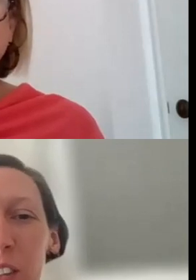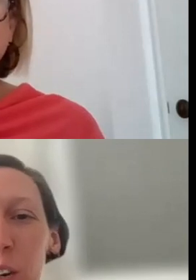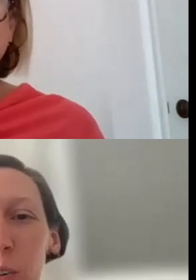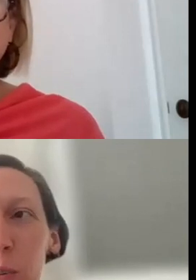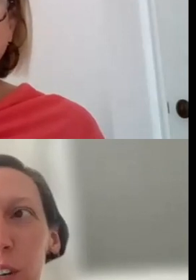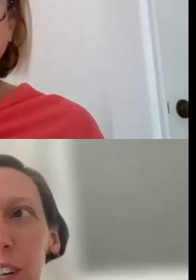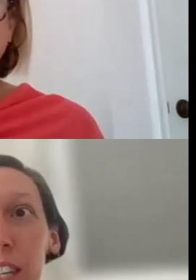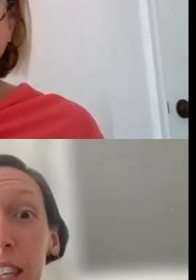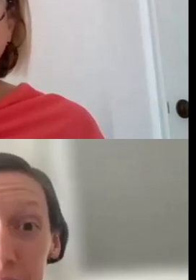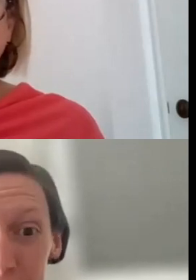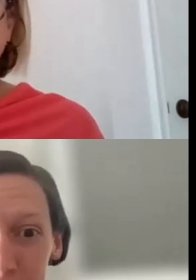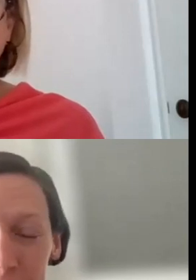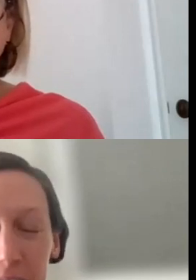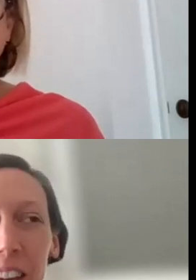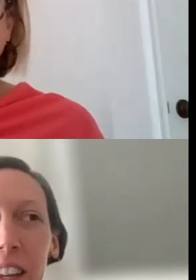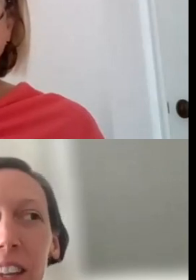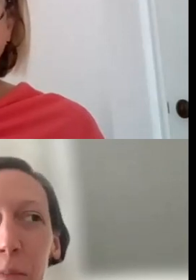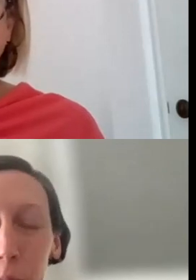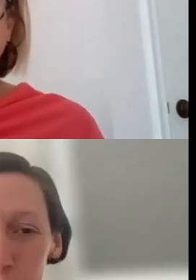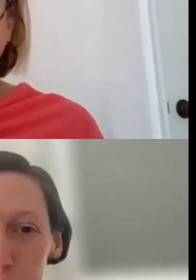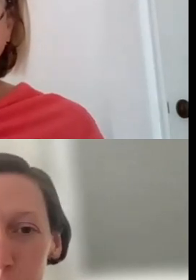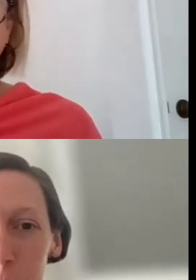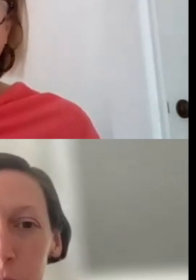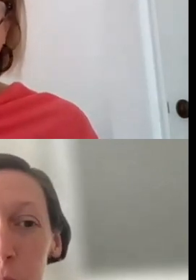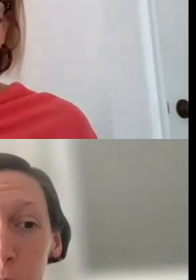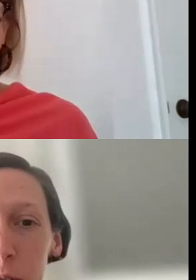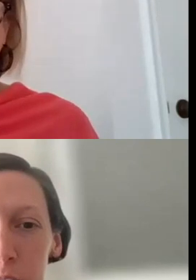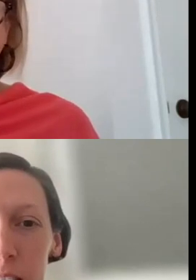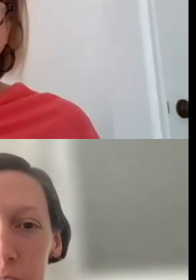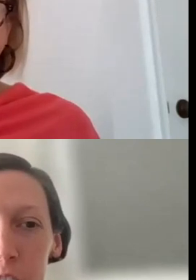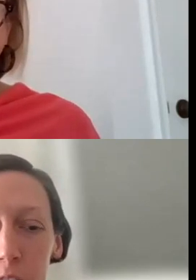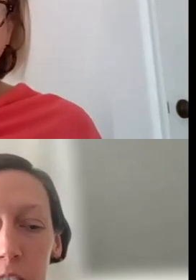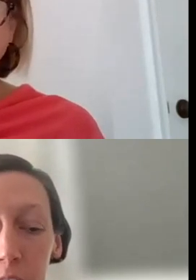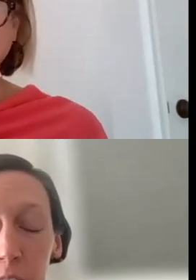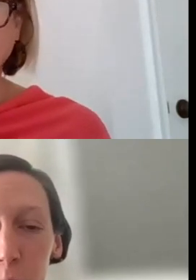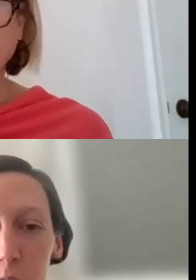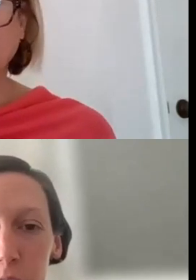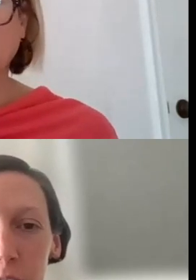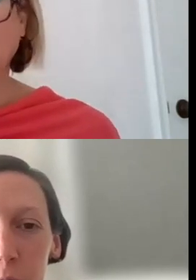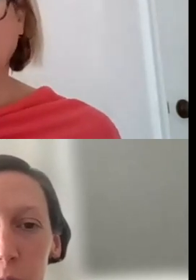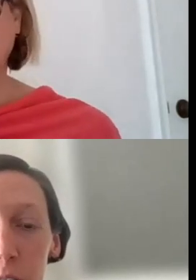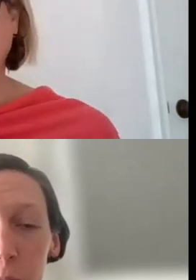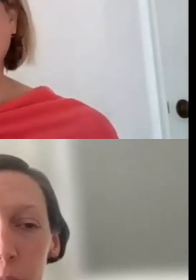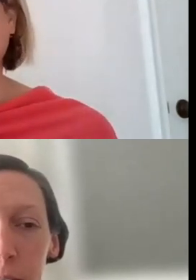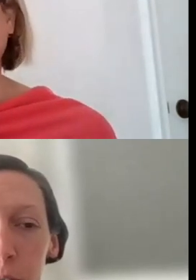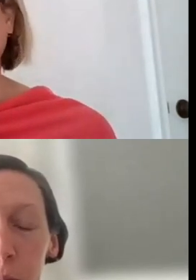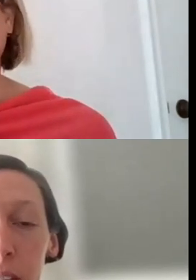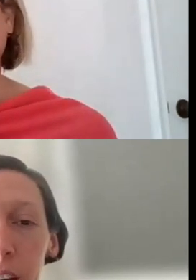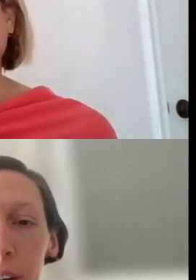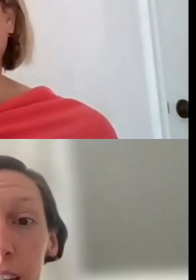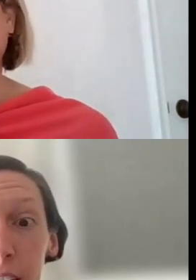SO, YES, MULTIPLE PEOPLE FROM ONE ORGANIZATION CAN WORK IN THOSE DIFFERENT PLATFORMS.